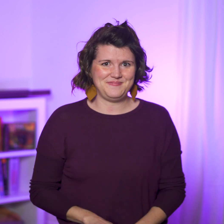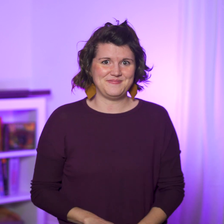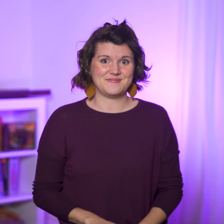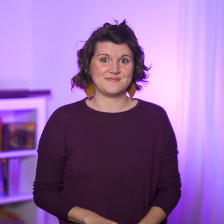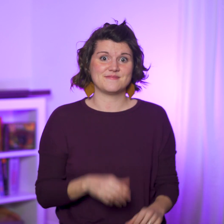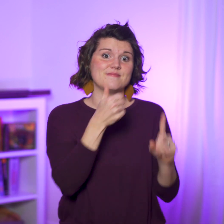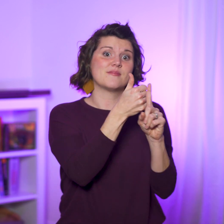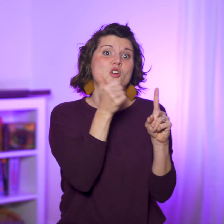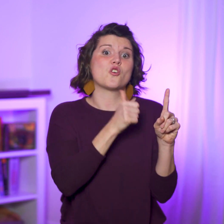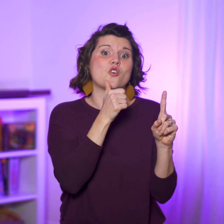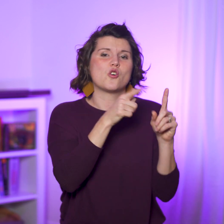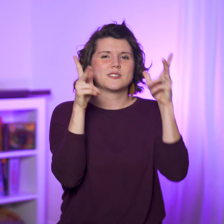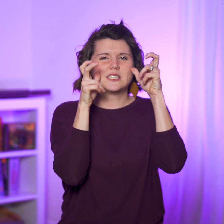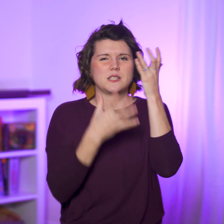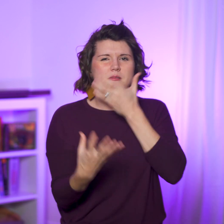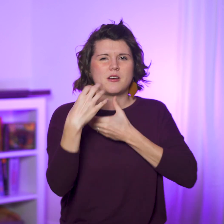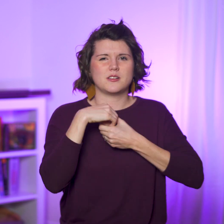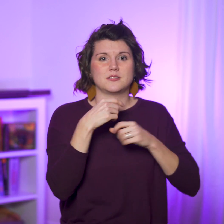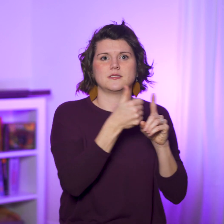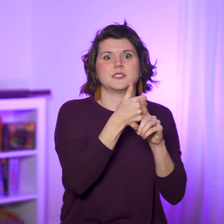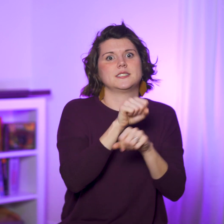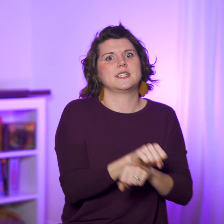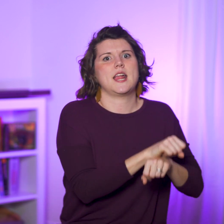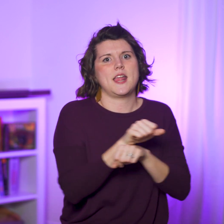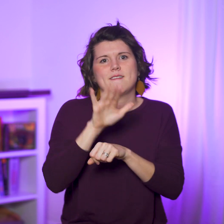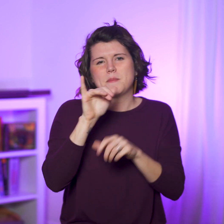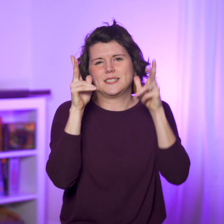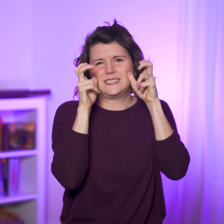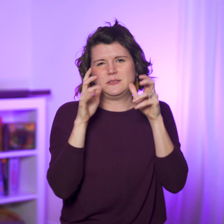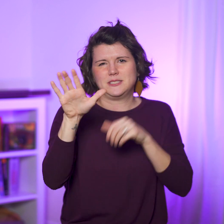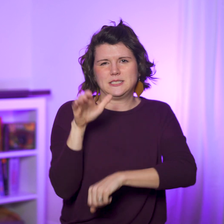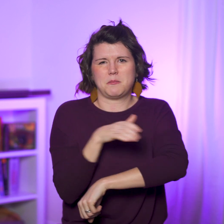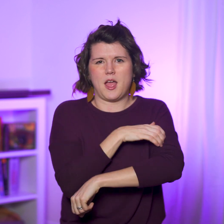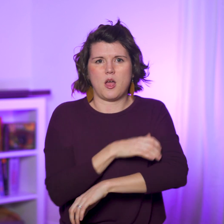.A demonized girl, who is enslaved for the demon’s powers,